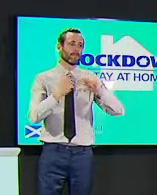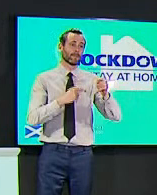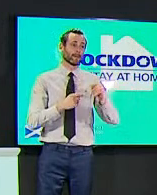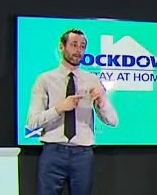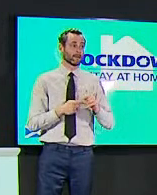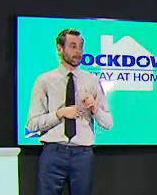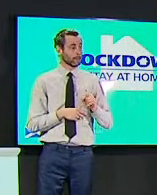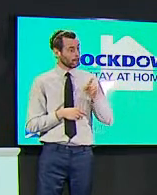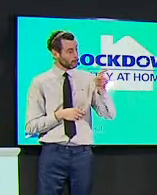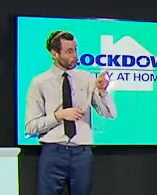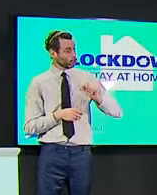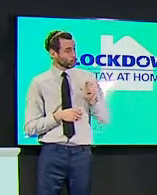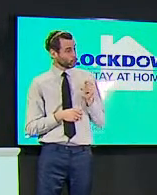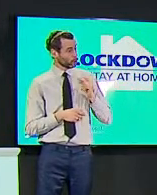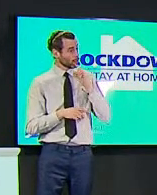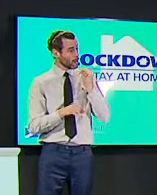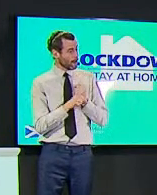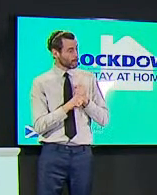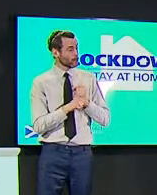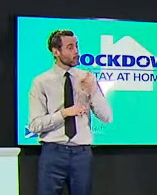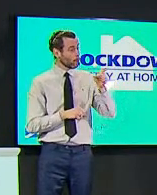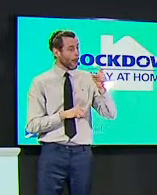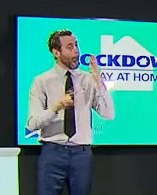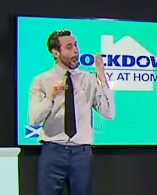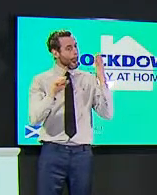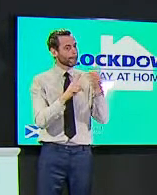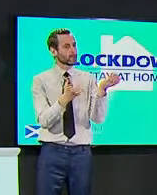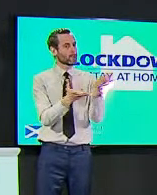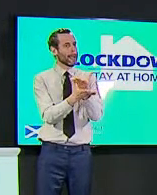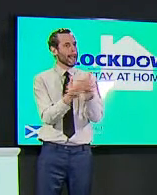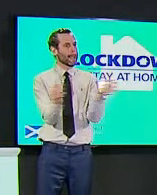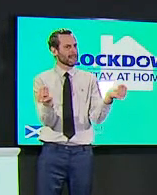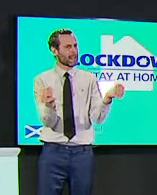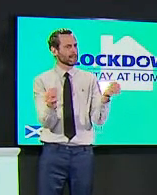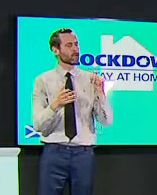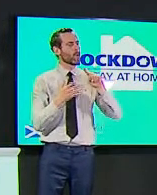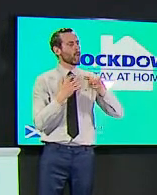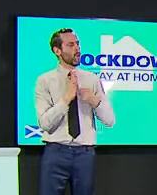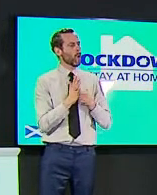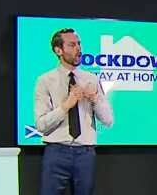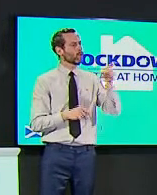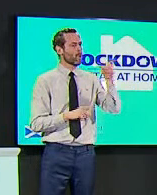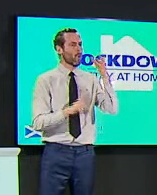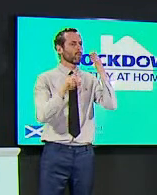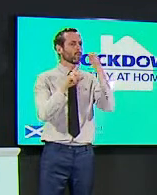the strategy of eliminating covid or is the goal more to drive down cases and deaths and learn to